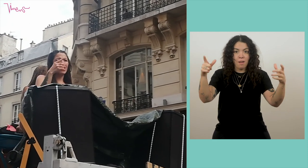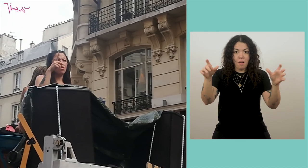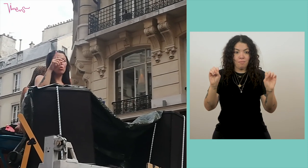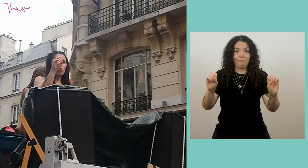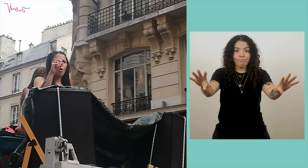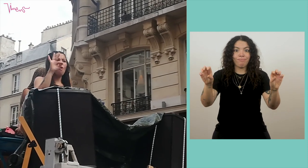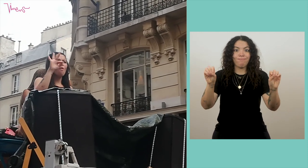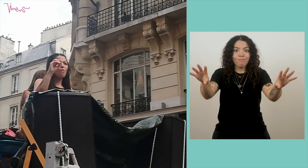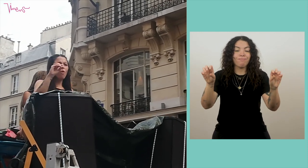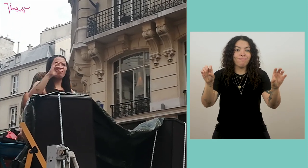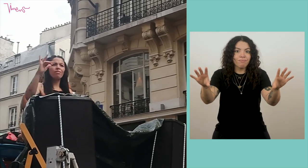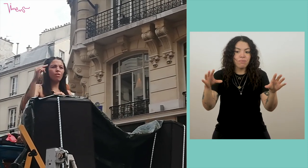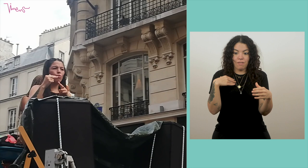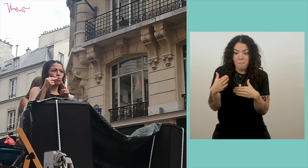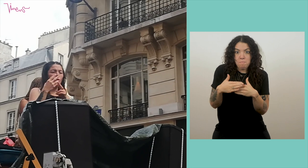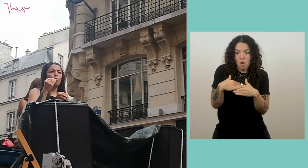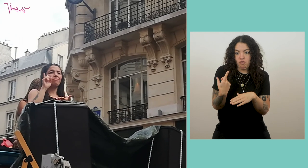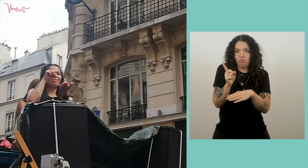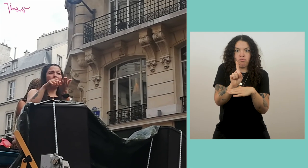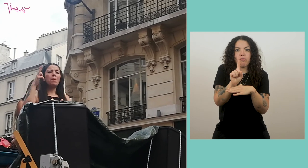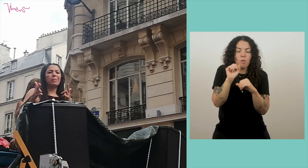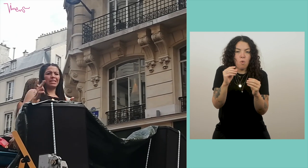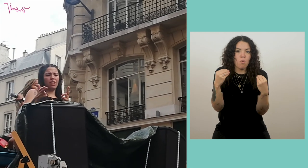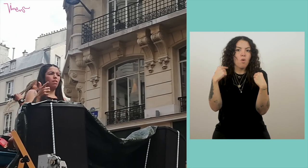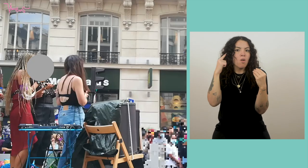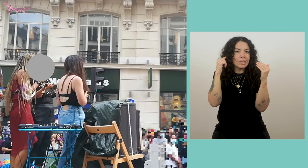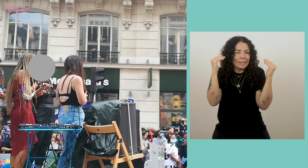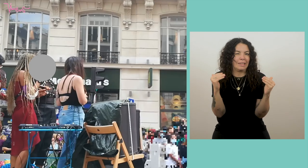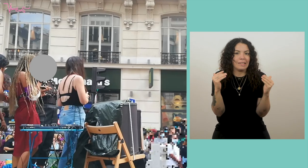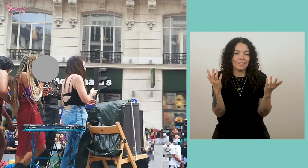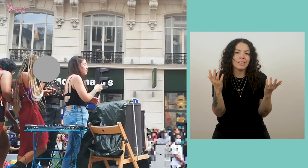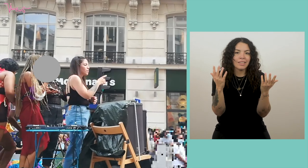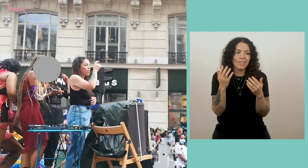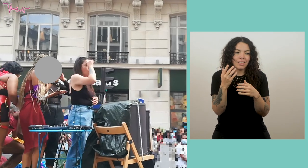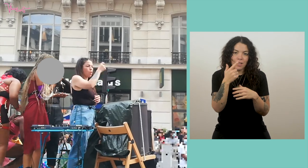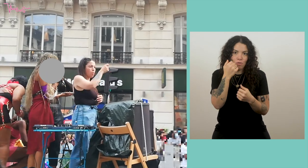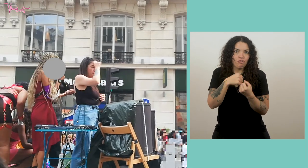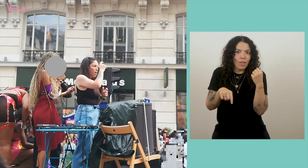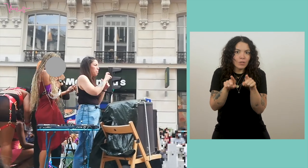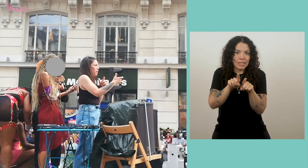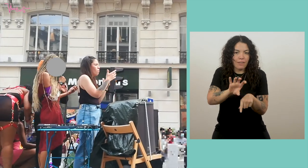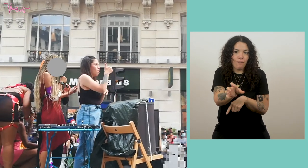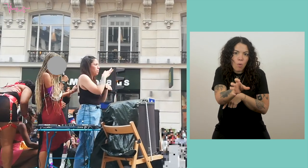so we are still very, very close to the sound and the volume. And it's sometimes disturbing even us in listening